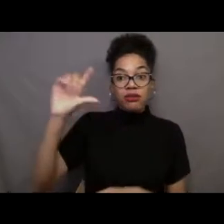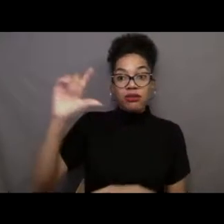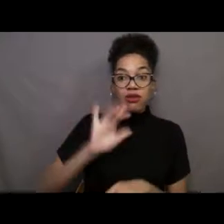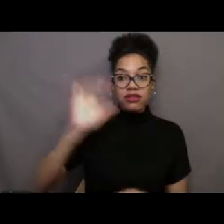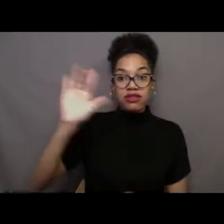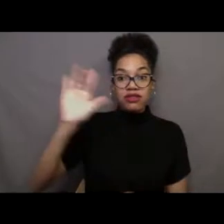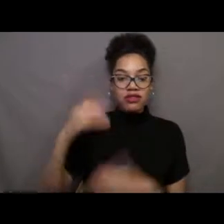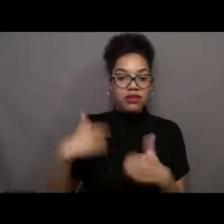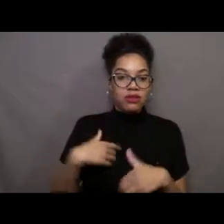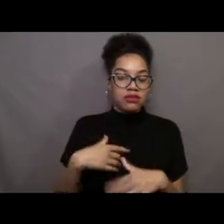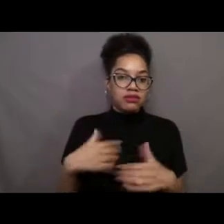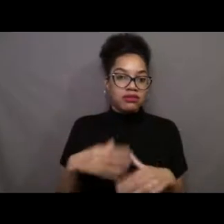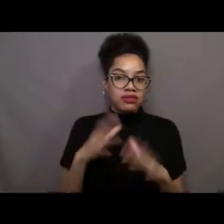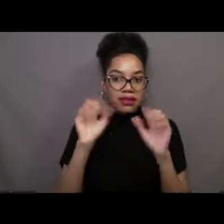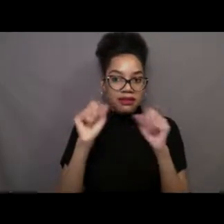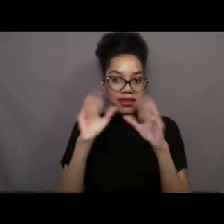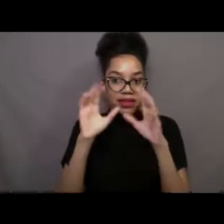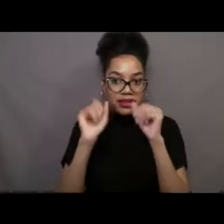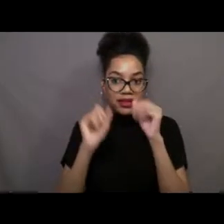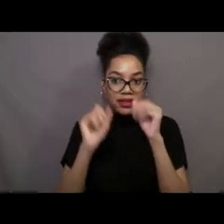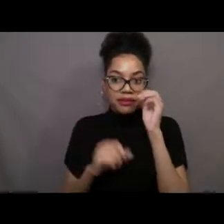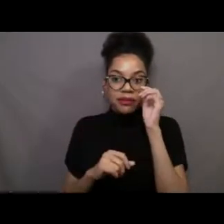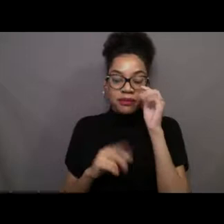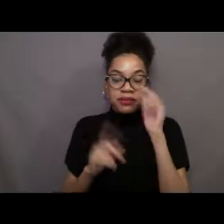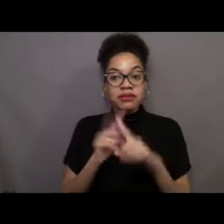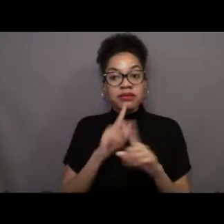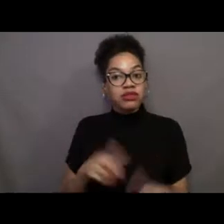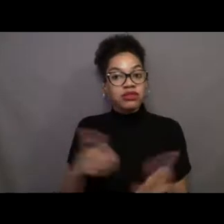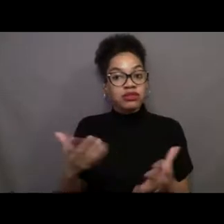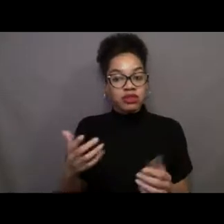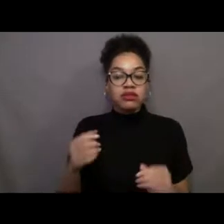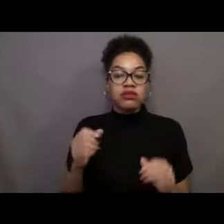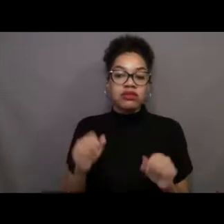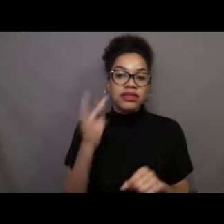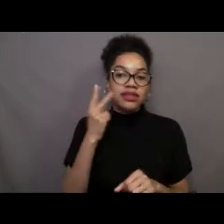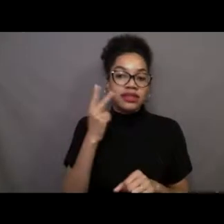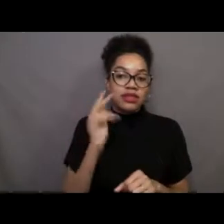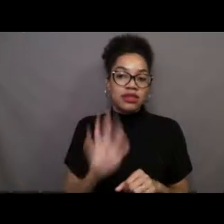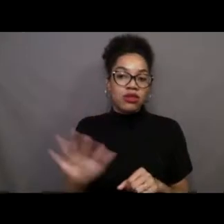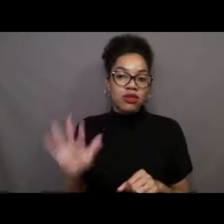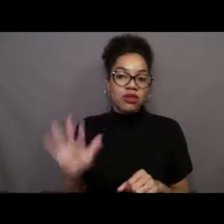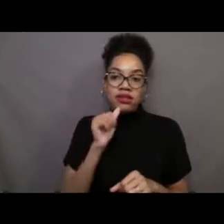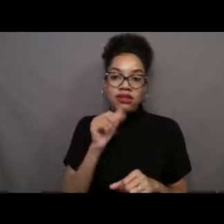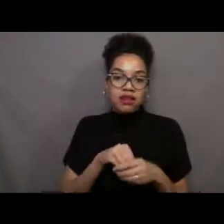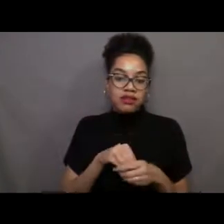To answer your question, we primarily see them around coastal ecosystems, not so much out in the open ocean. Thank you for your question. - I love your,